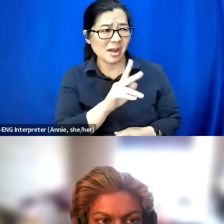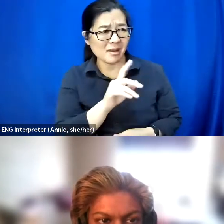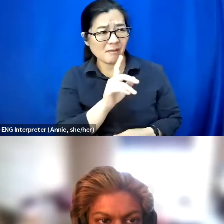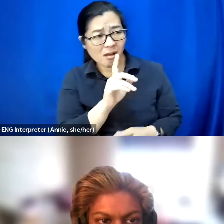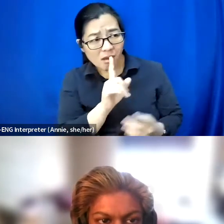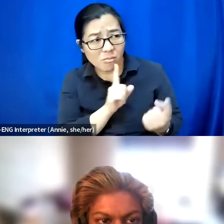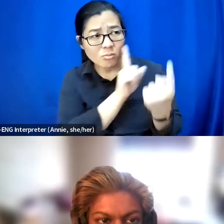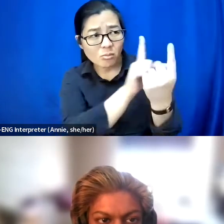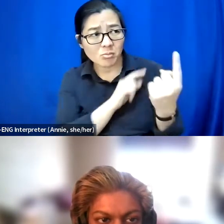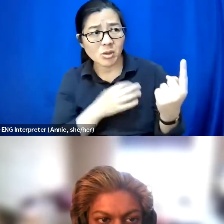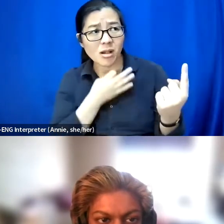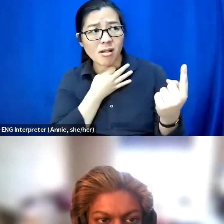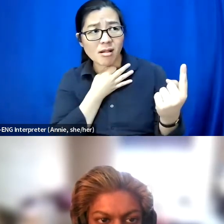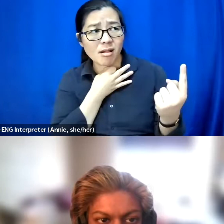like I'm just curious about what happened to you?